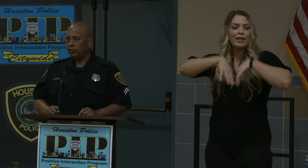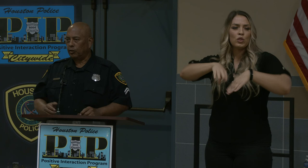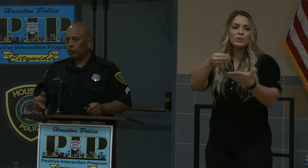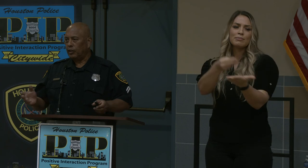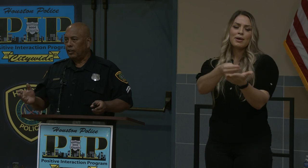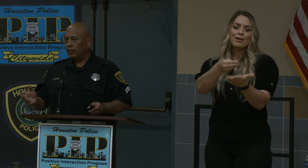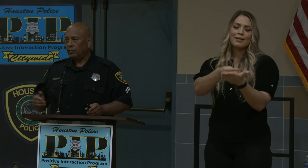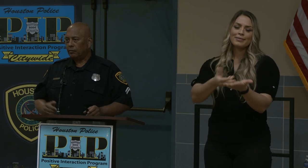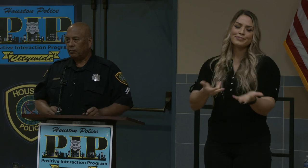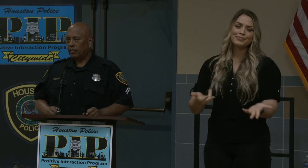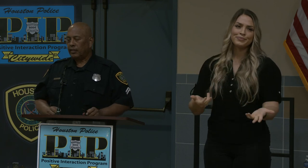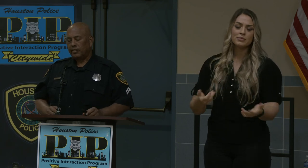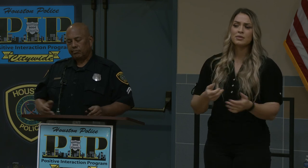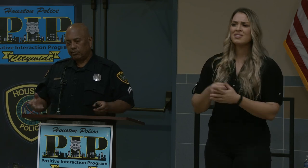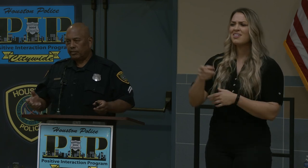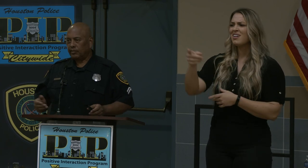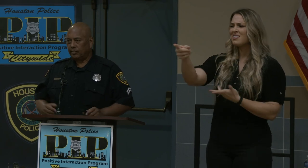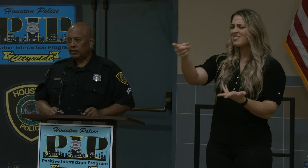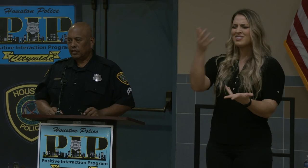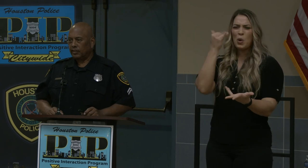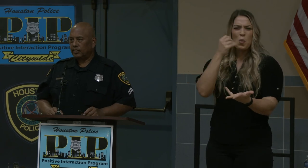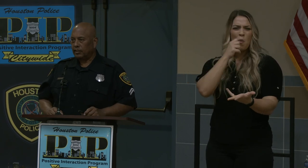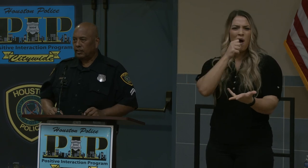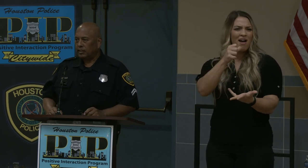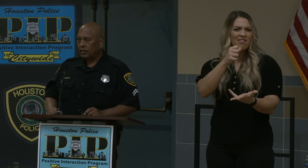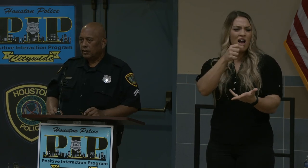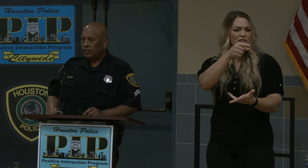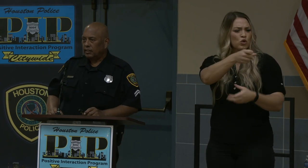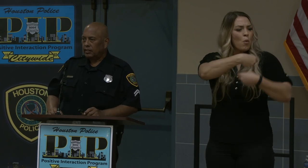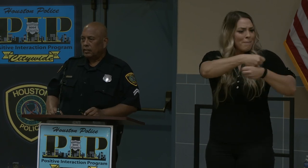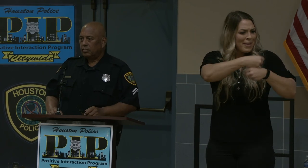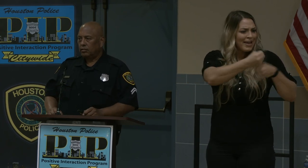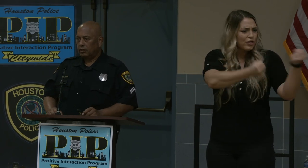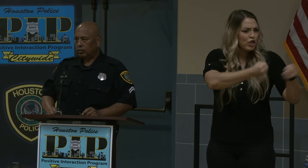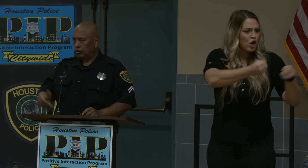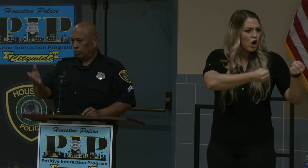so it seems like they can itch the big number on when they make the cars they have hidden